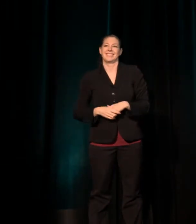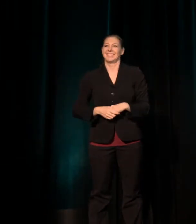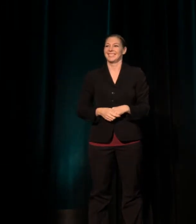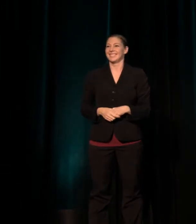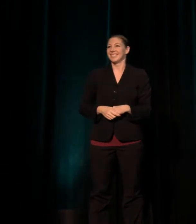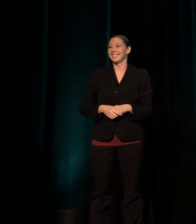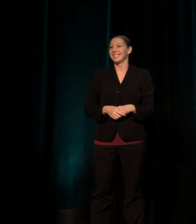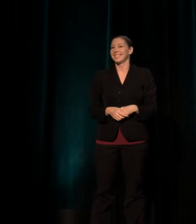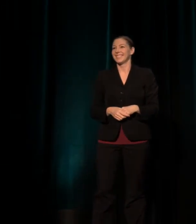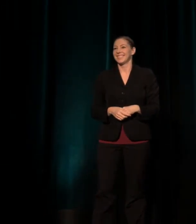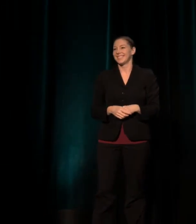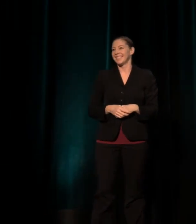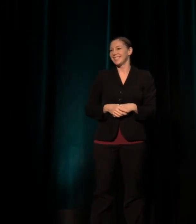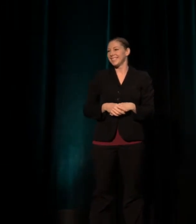That's right.